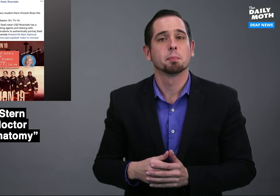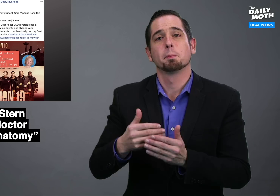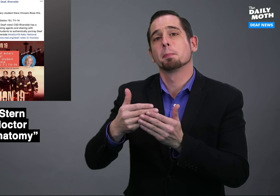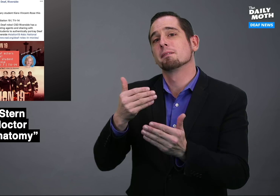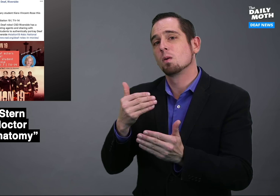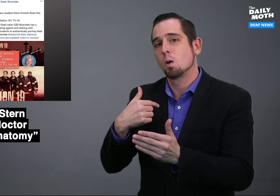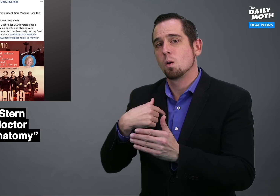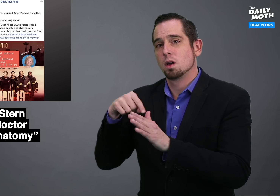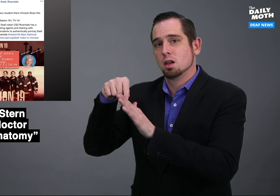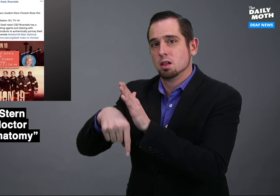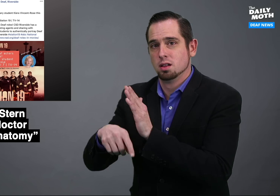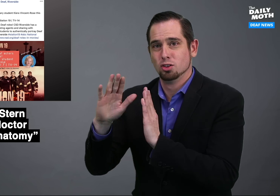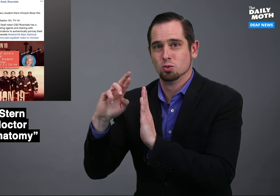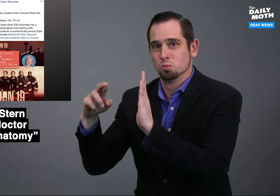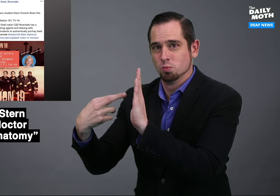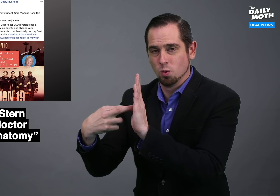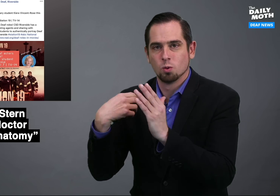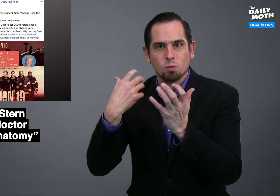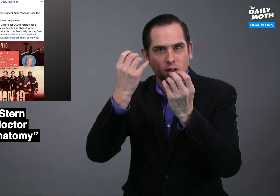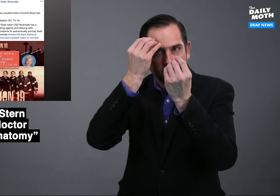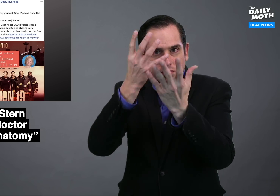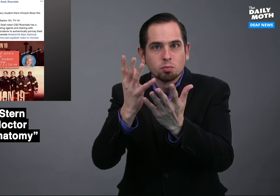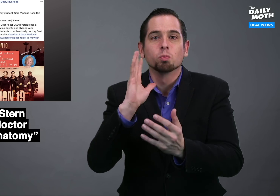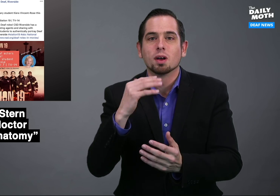Before I go into her role, I want to let you know that